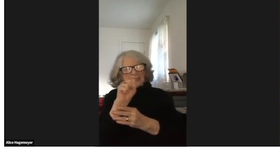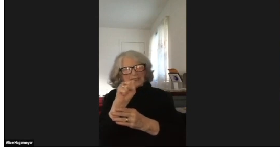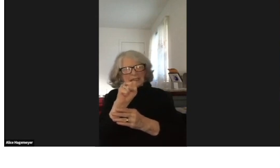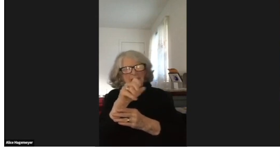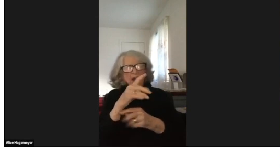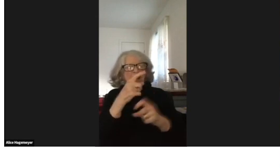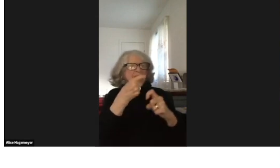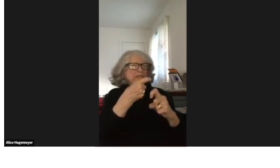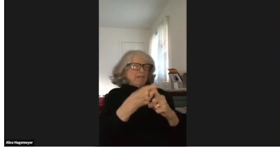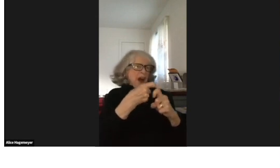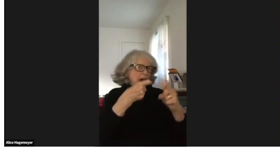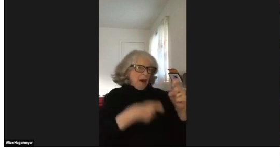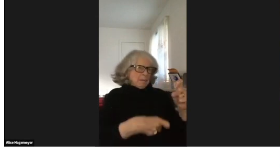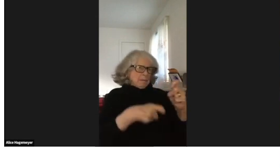But why don't we try this?